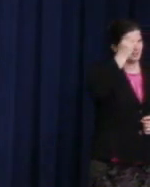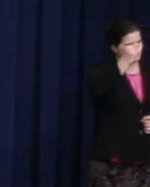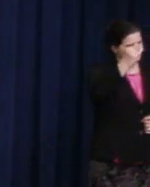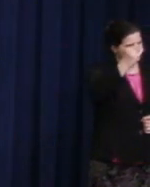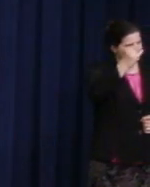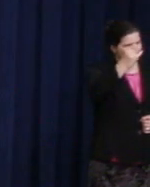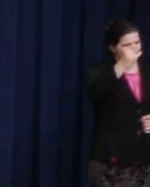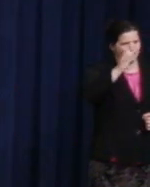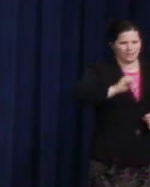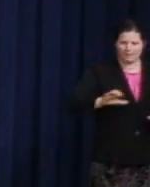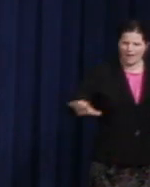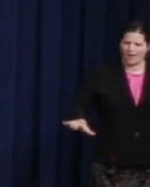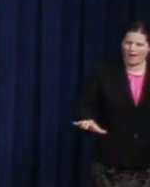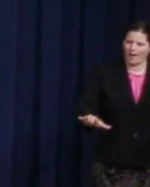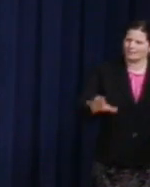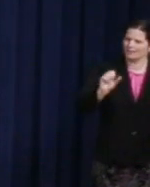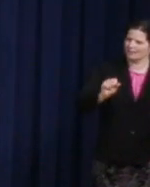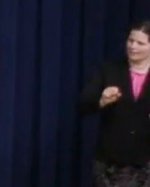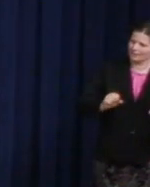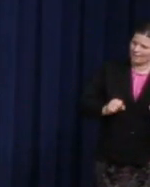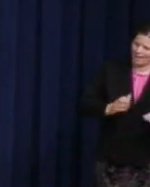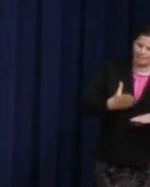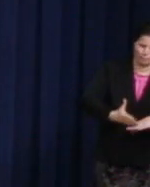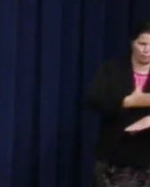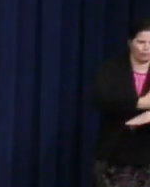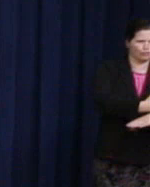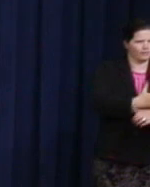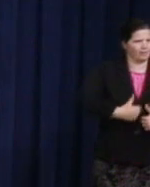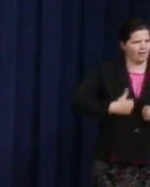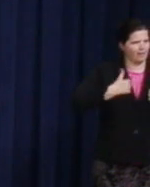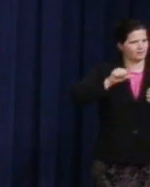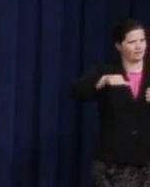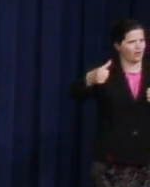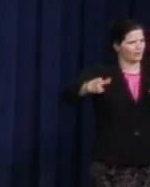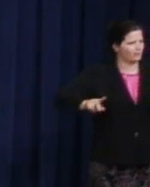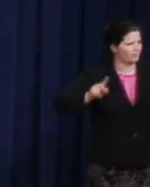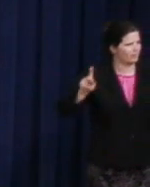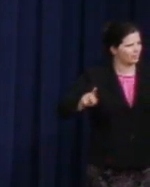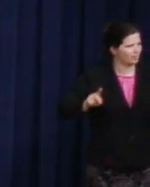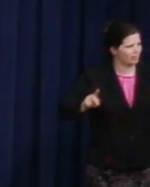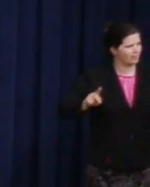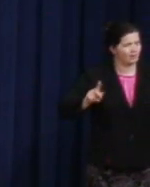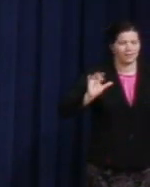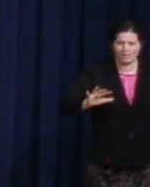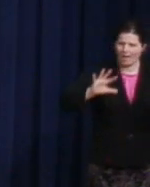or strikes out against injustice, he sends forth